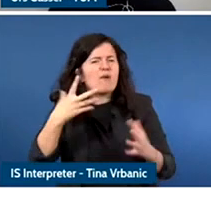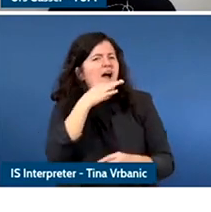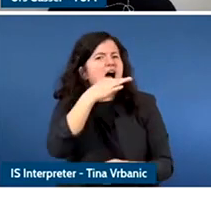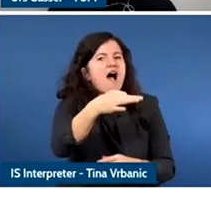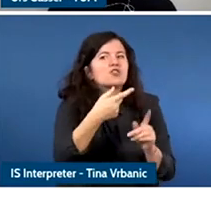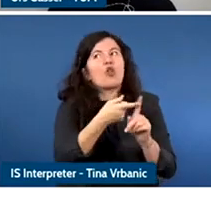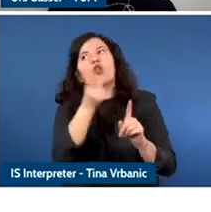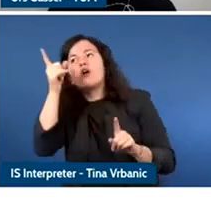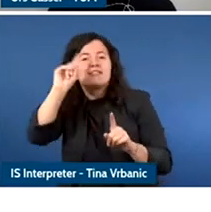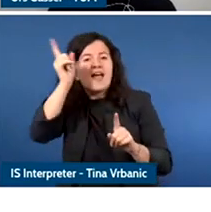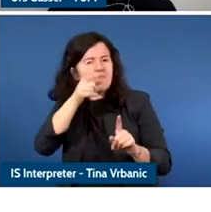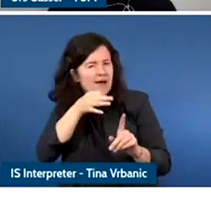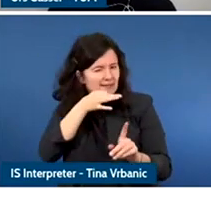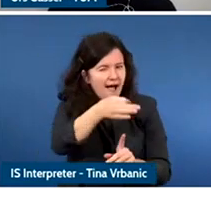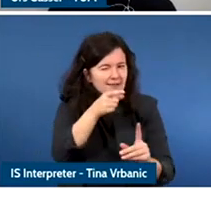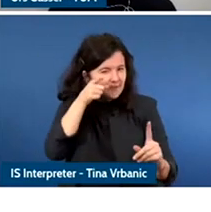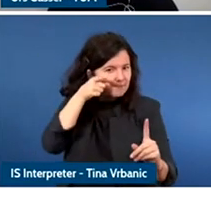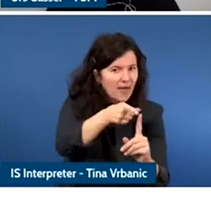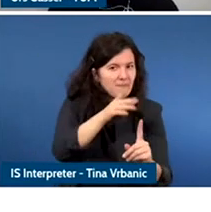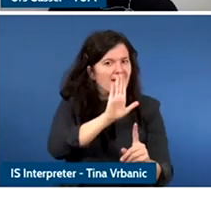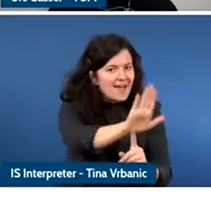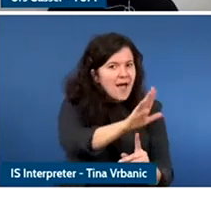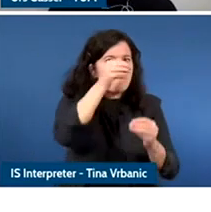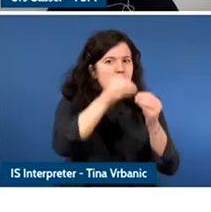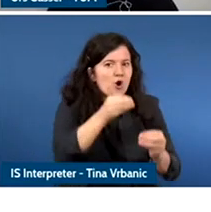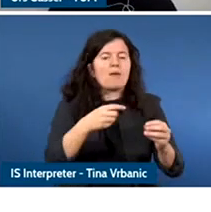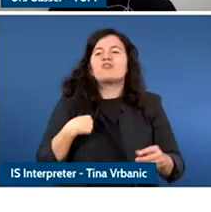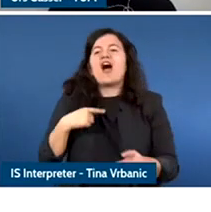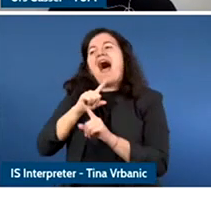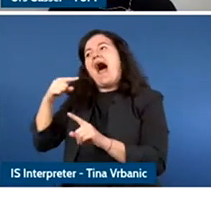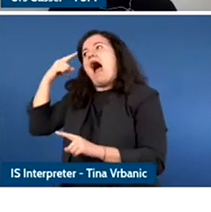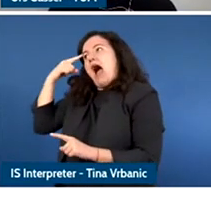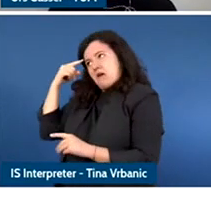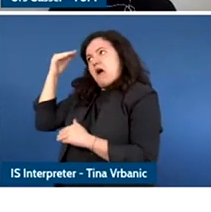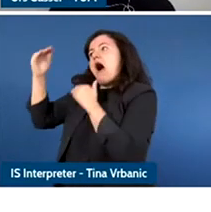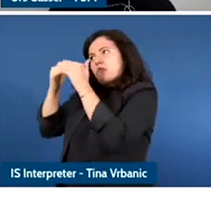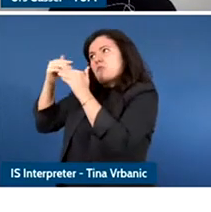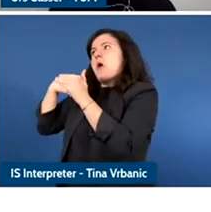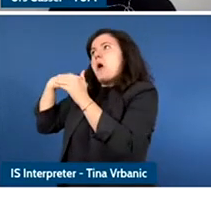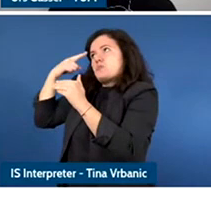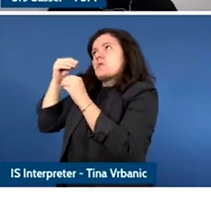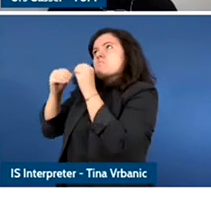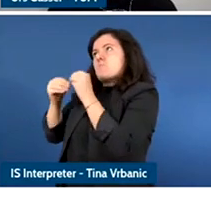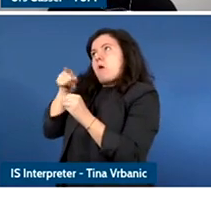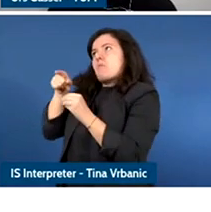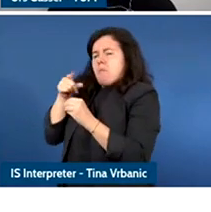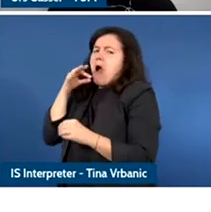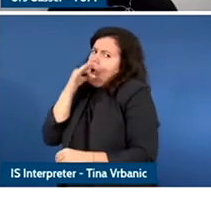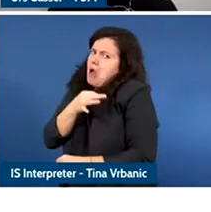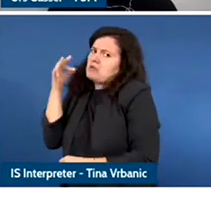problems and not the problems that we as adults think are the real problems.